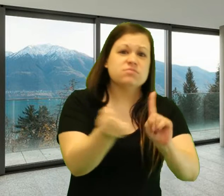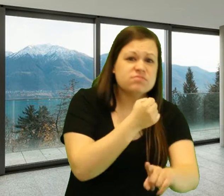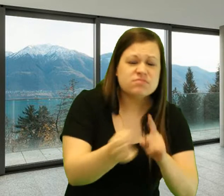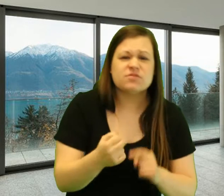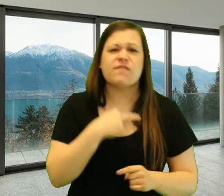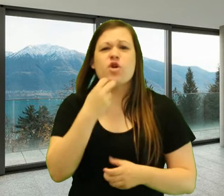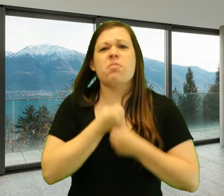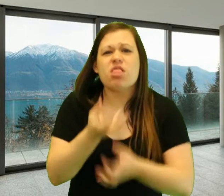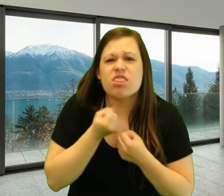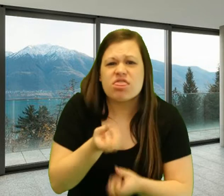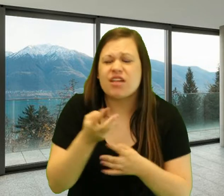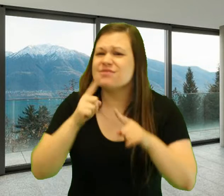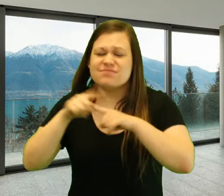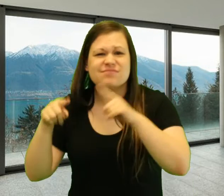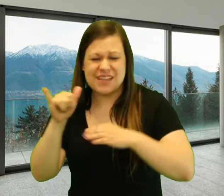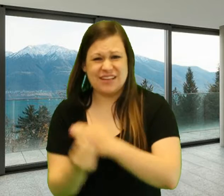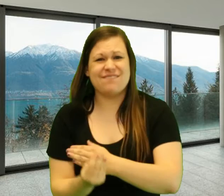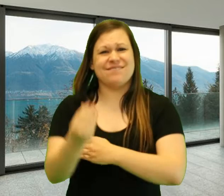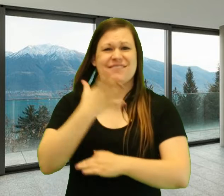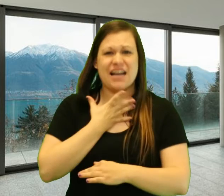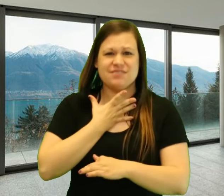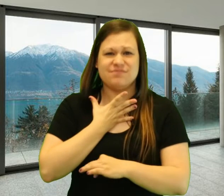For example, physical abuse, verbal abuse that negatively affects you?